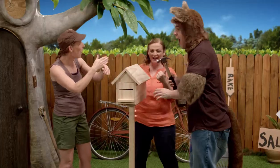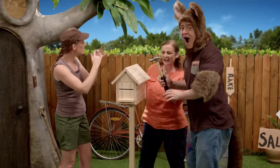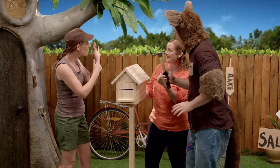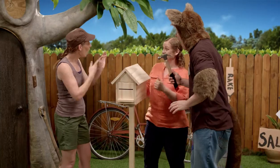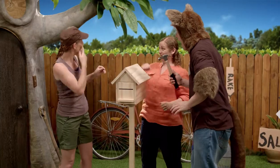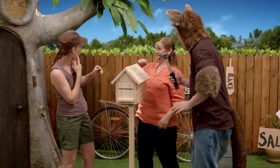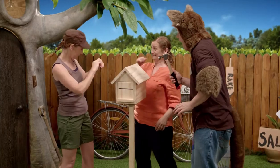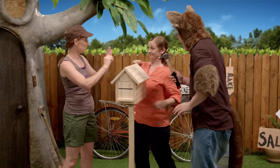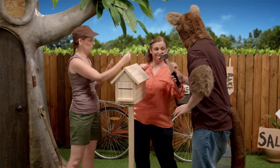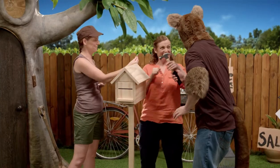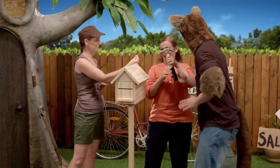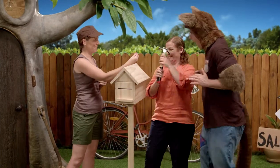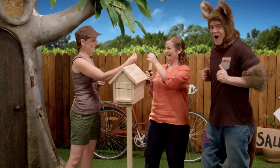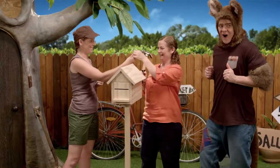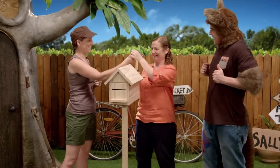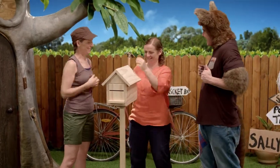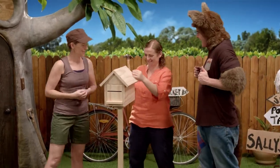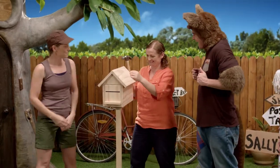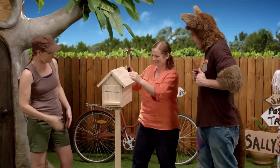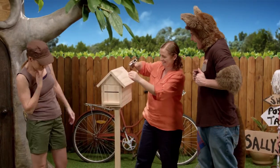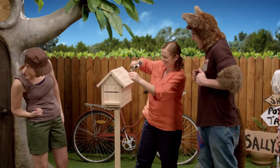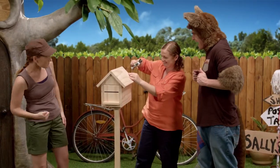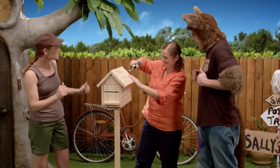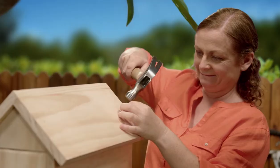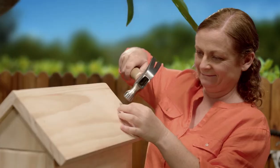That's great, Possum. Sally, would you like a turn? Yes, I would.